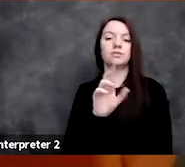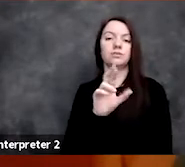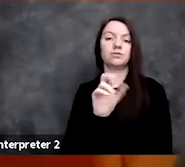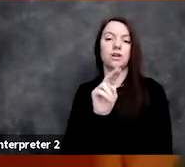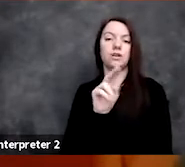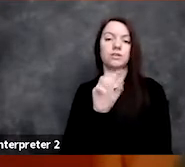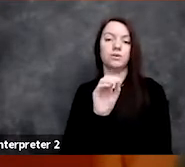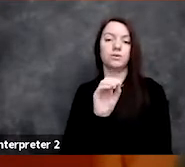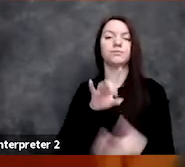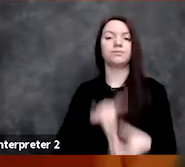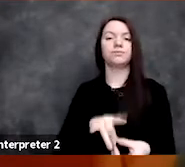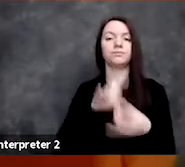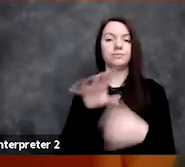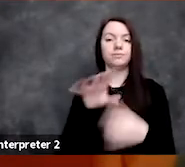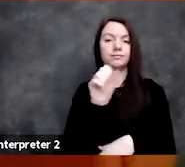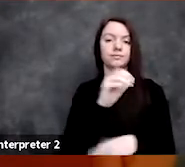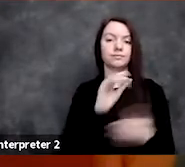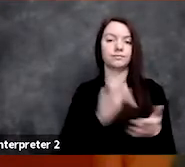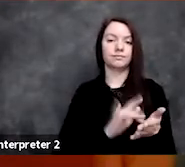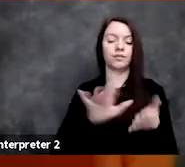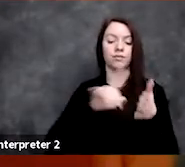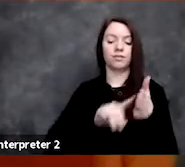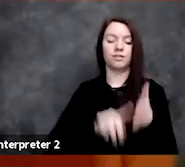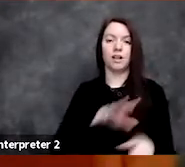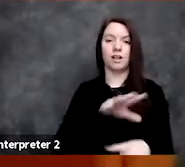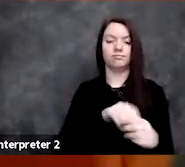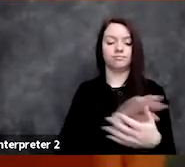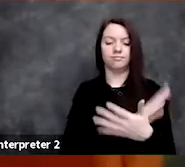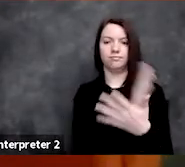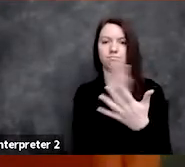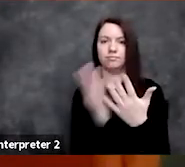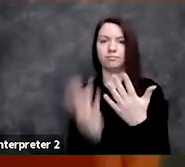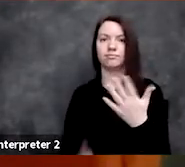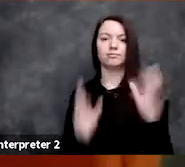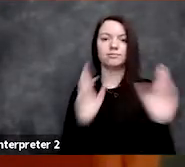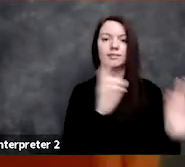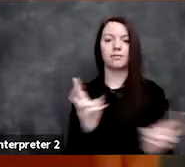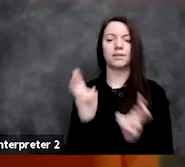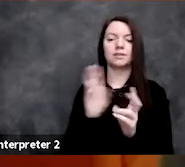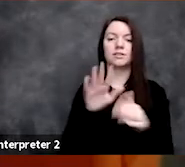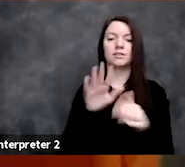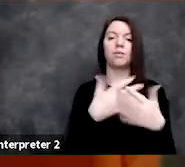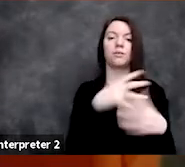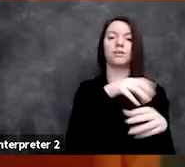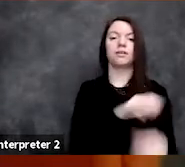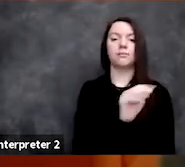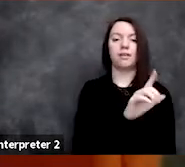where her research spans a wide range of topics in ML which include learning meaningful,